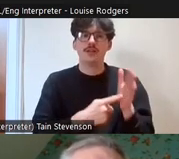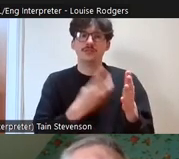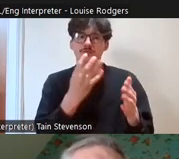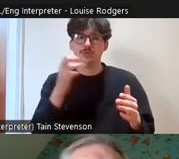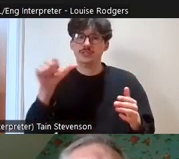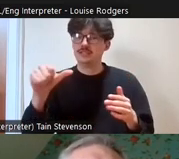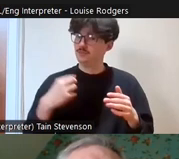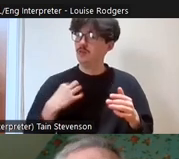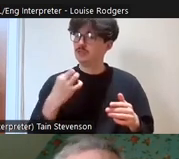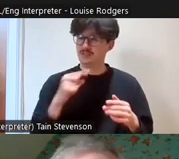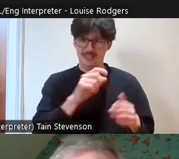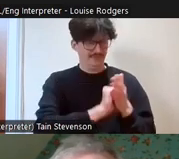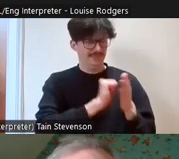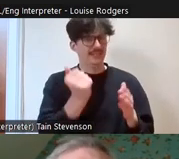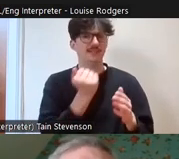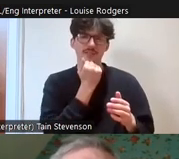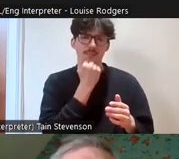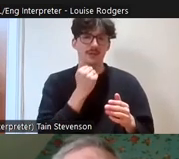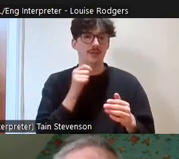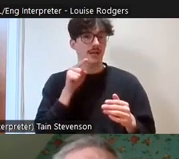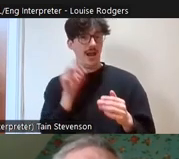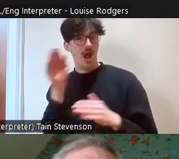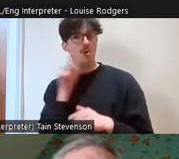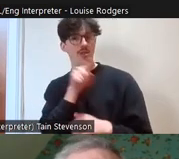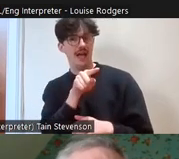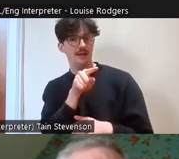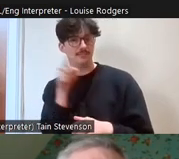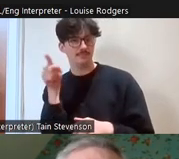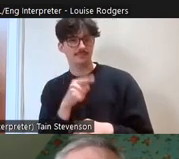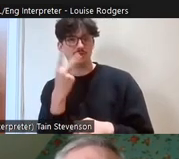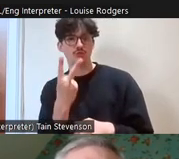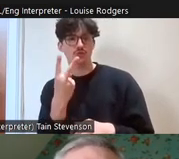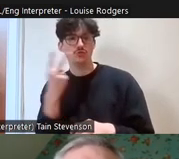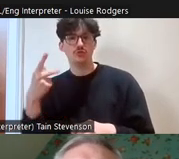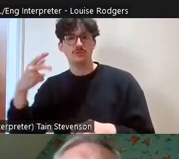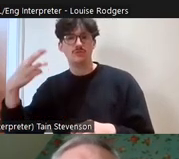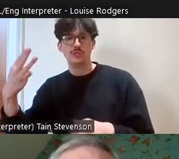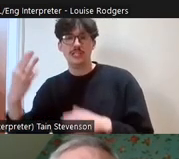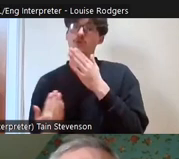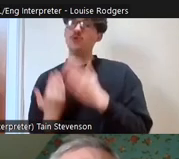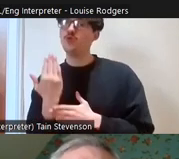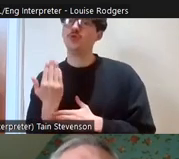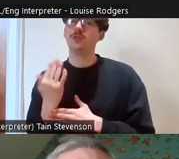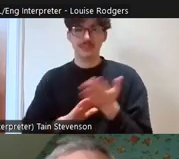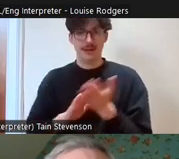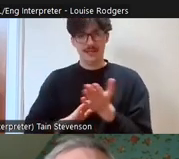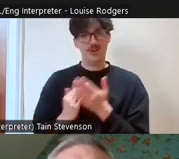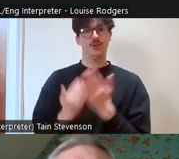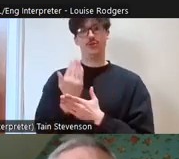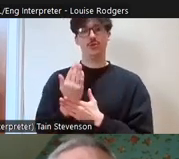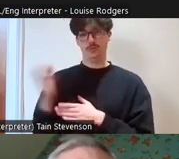because of those 2273 were new to environmental volunteering, so we're bringing people new all the